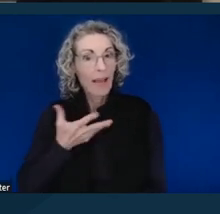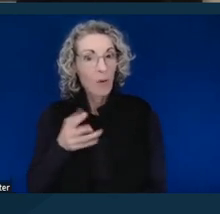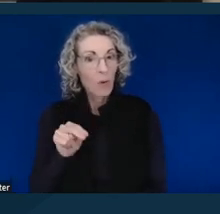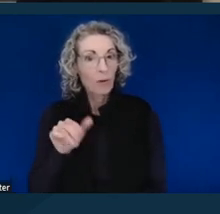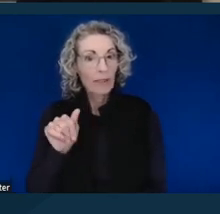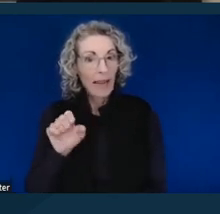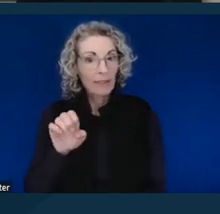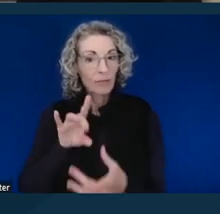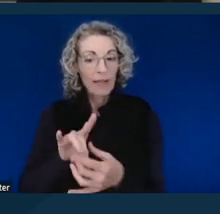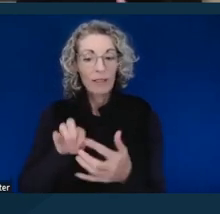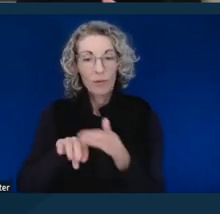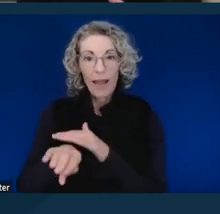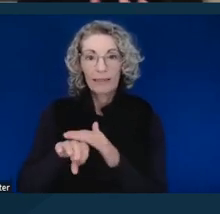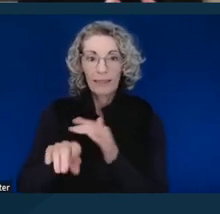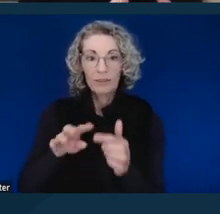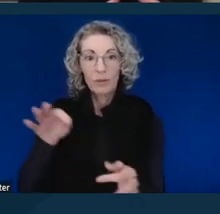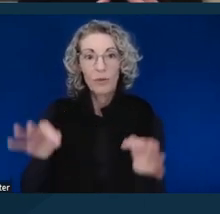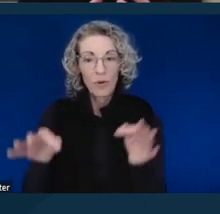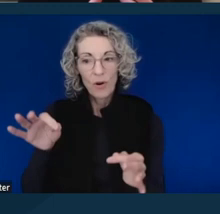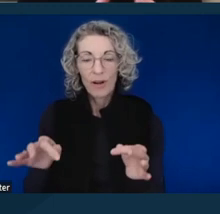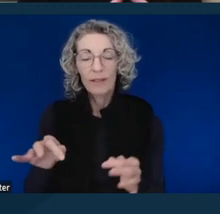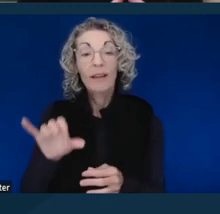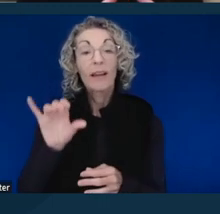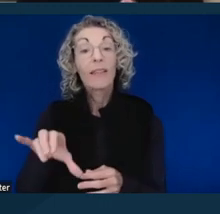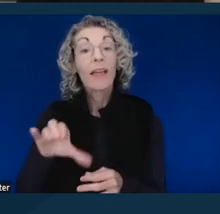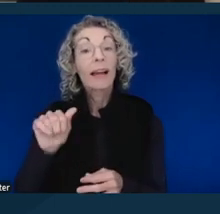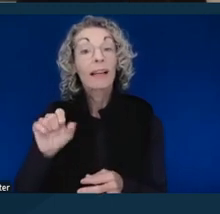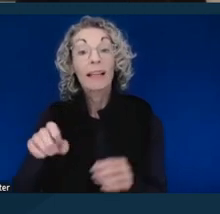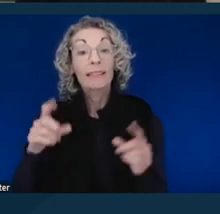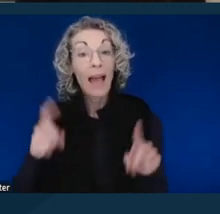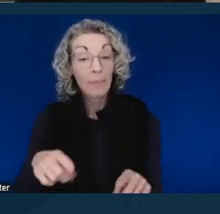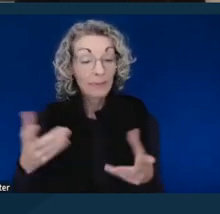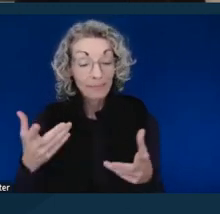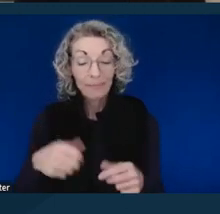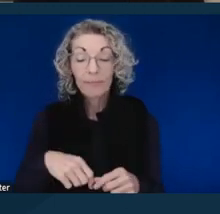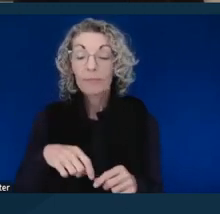And this case took place largely, we filed it in but the instances